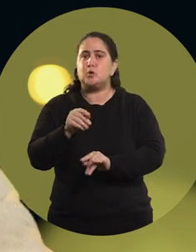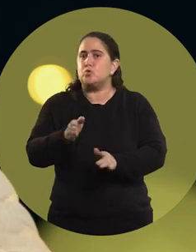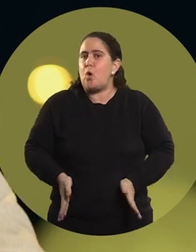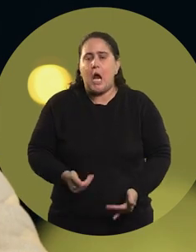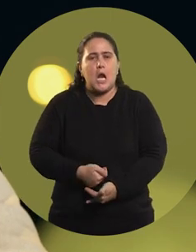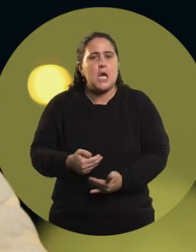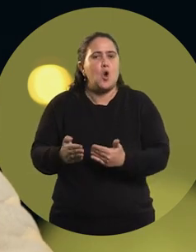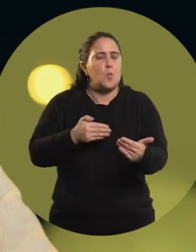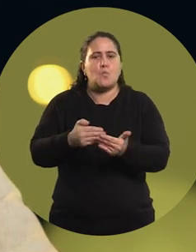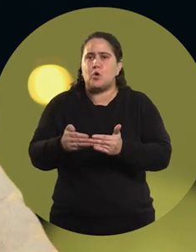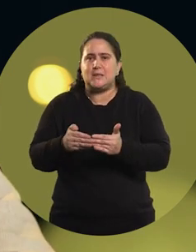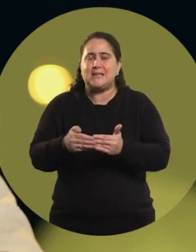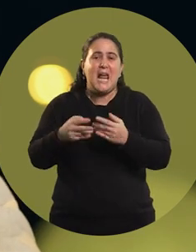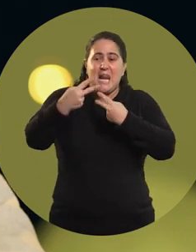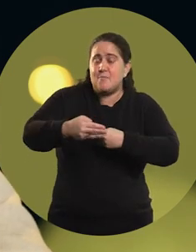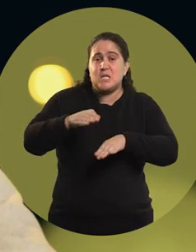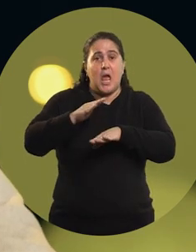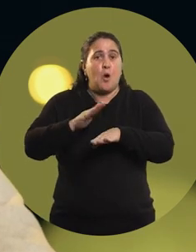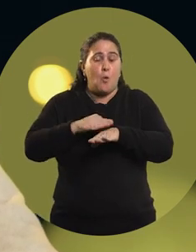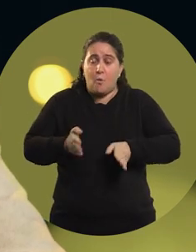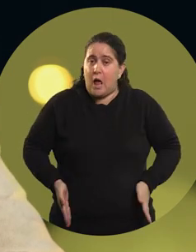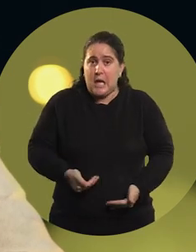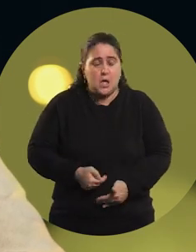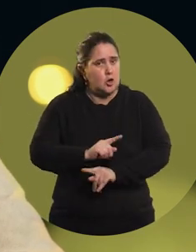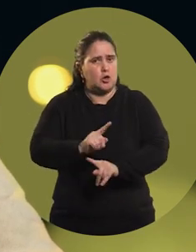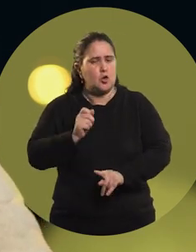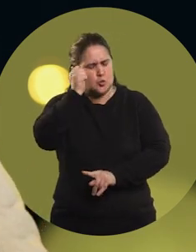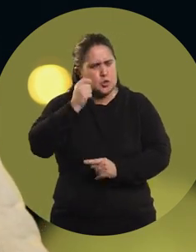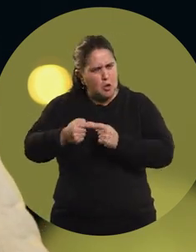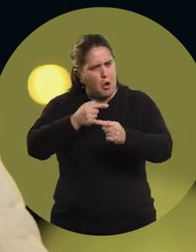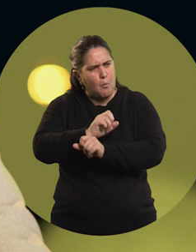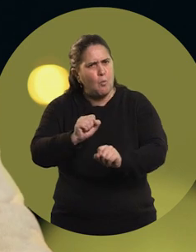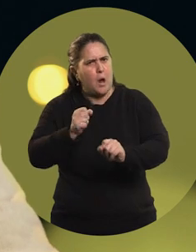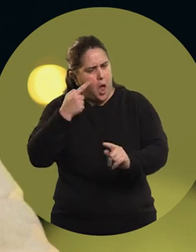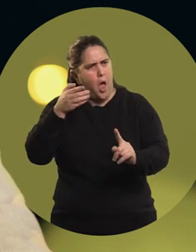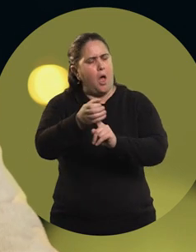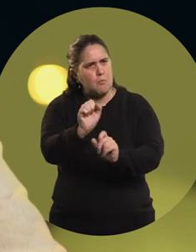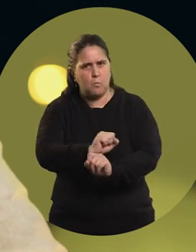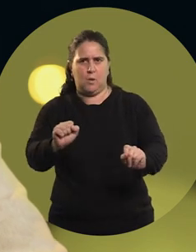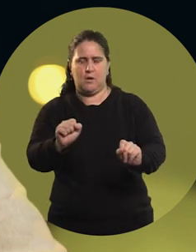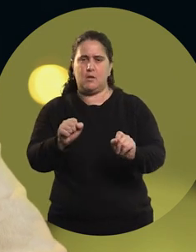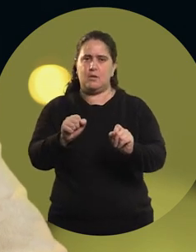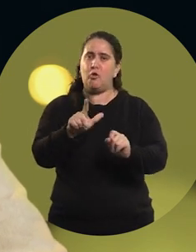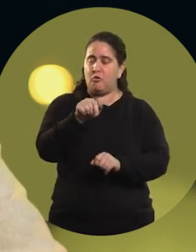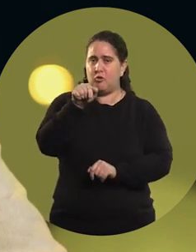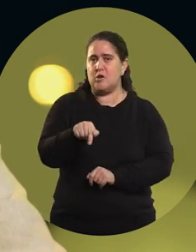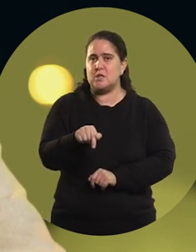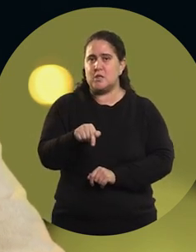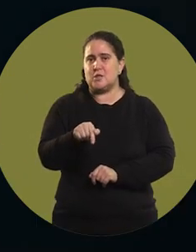"Your gender will never limit your dreams". And that, without a doubt,